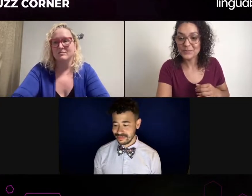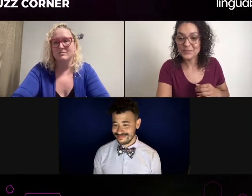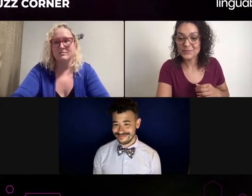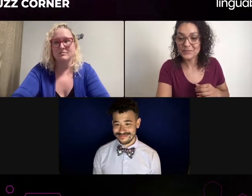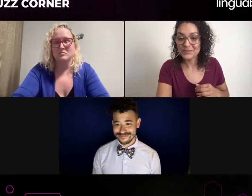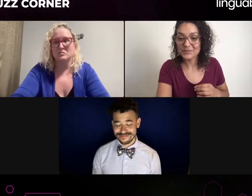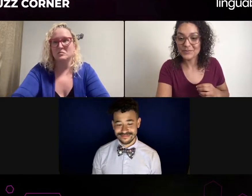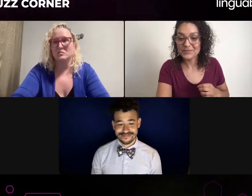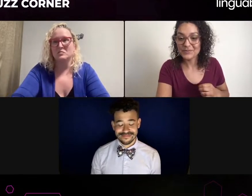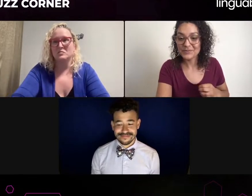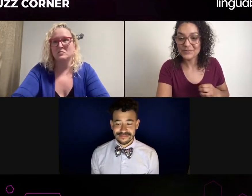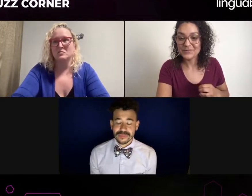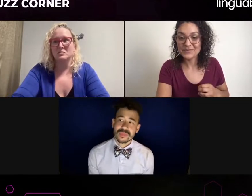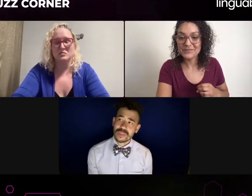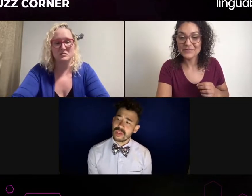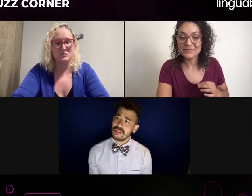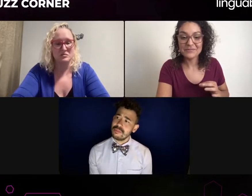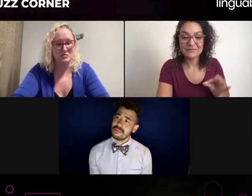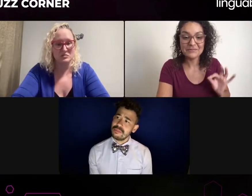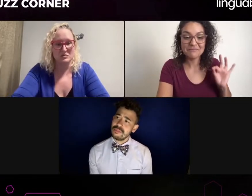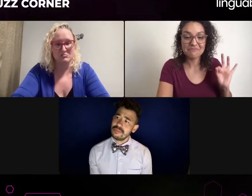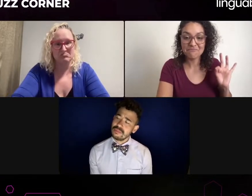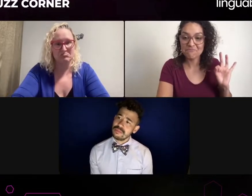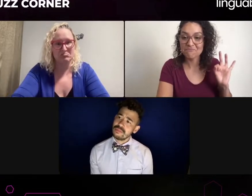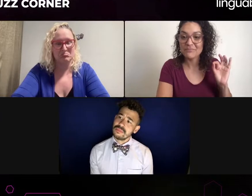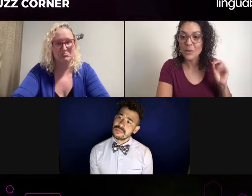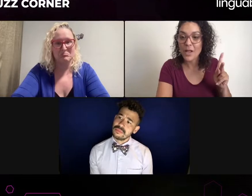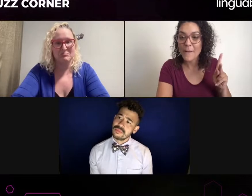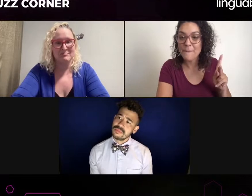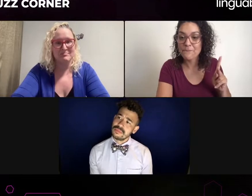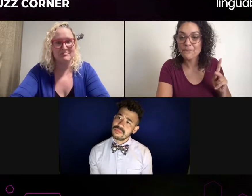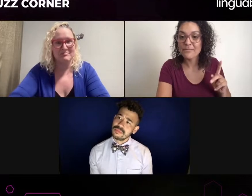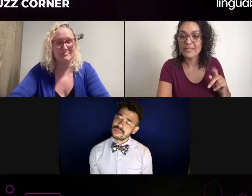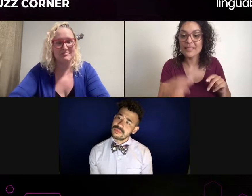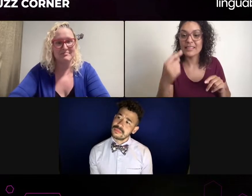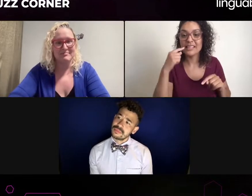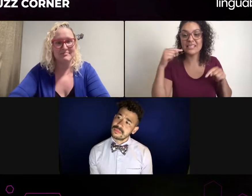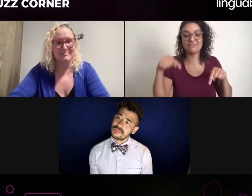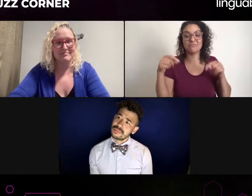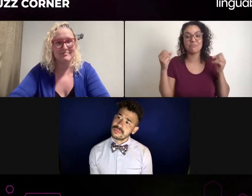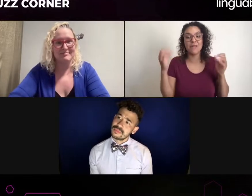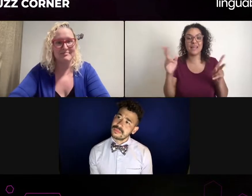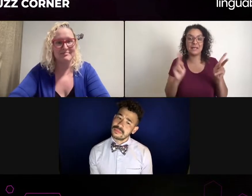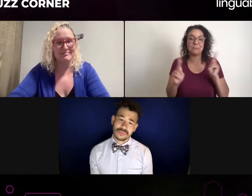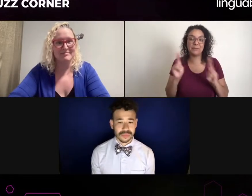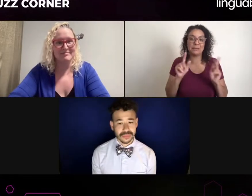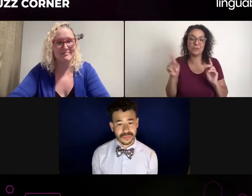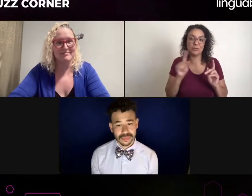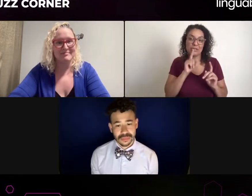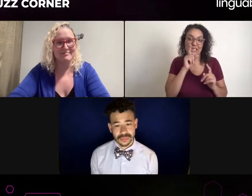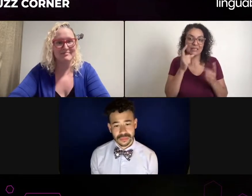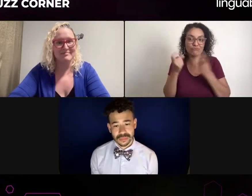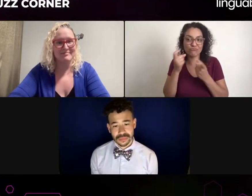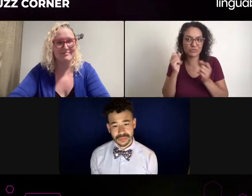and to make sure that representation is authentic. Yeah. They're also an advocate for the actor